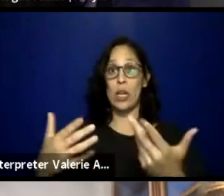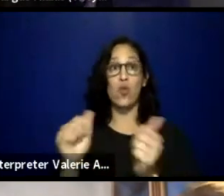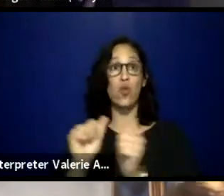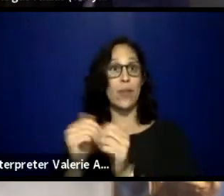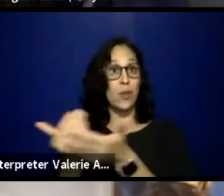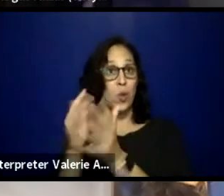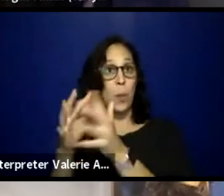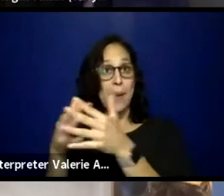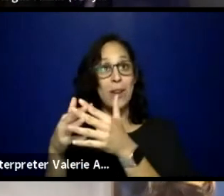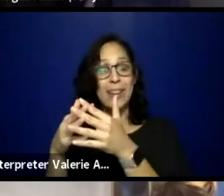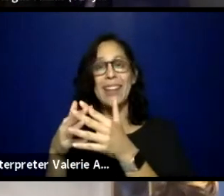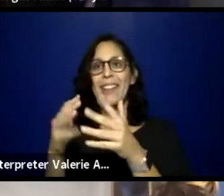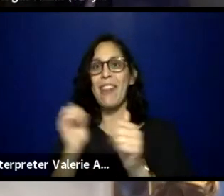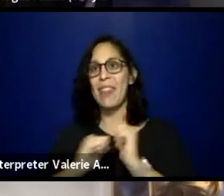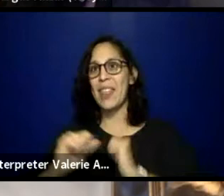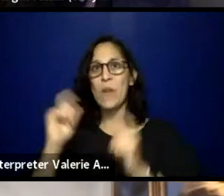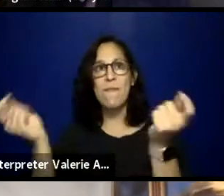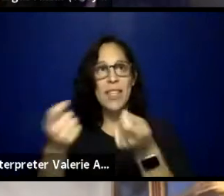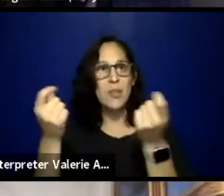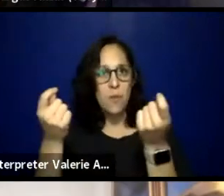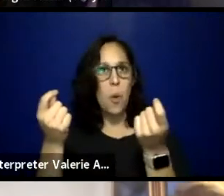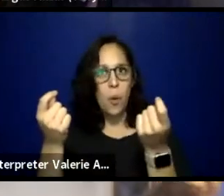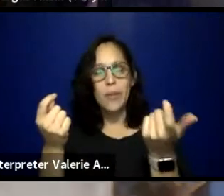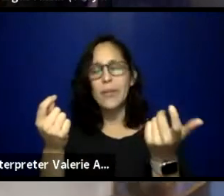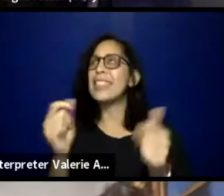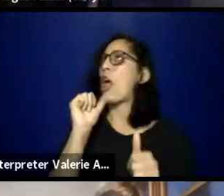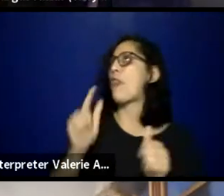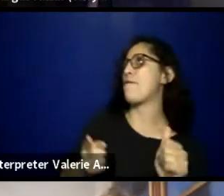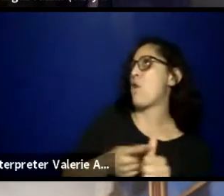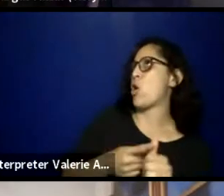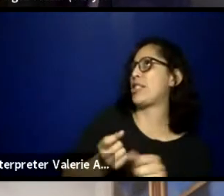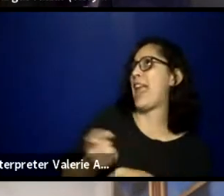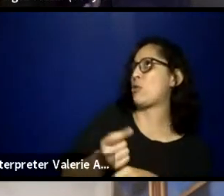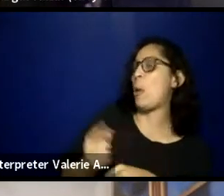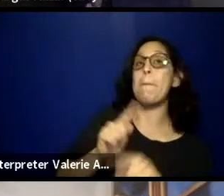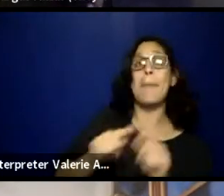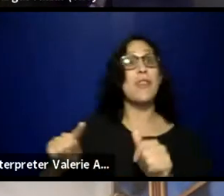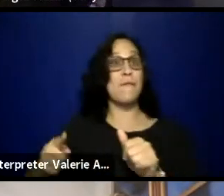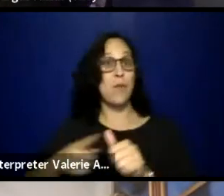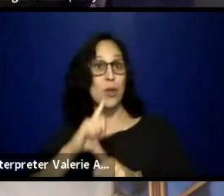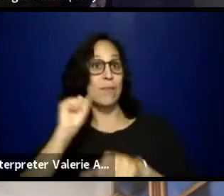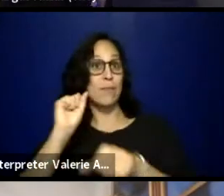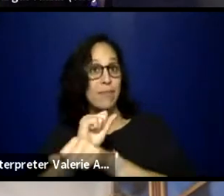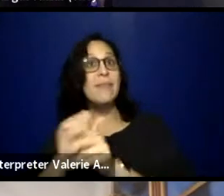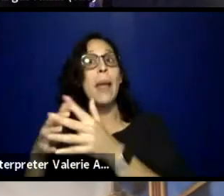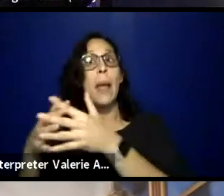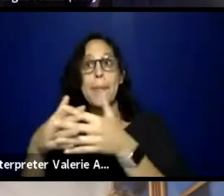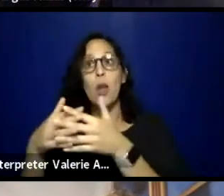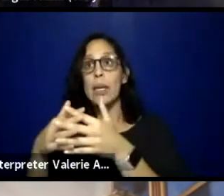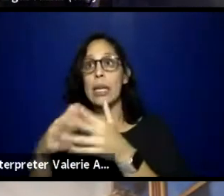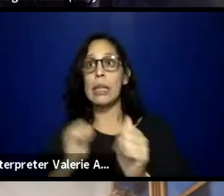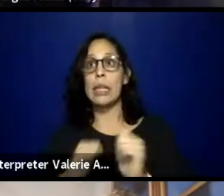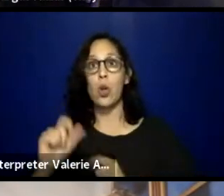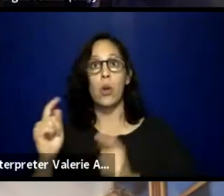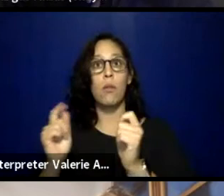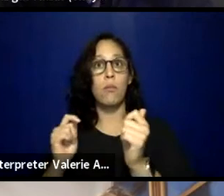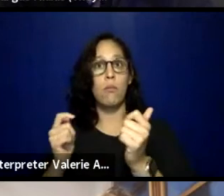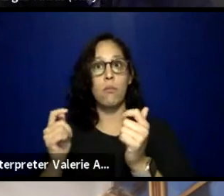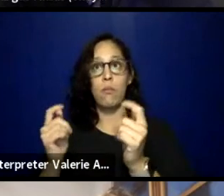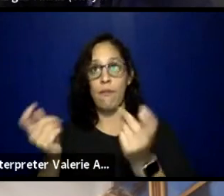I guess you can't really say the first annual, but the first New American Theatre Festival, I'd love to talk with you about when did you realize